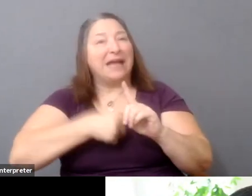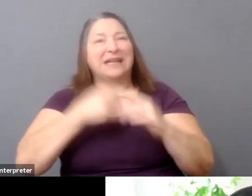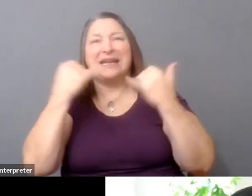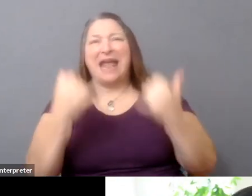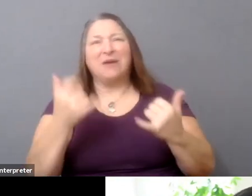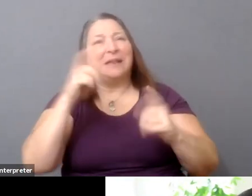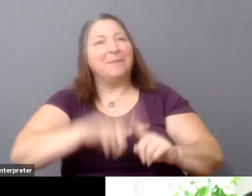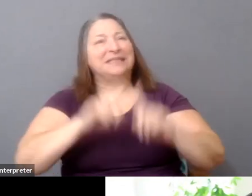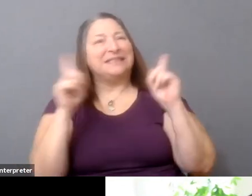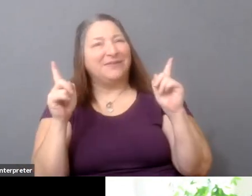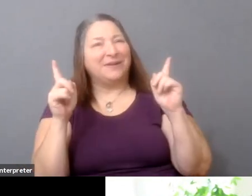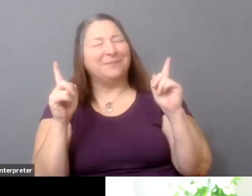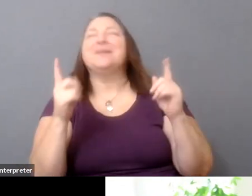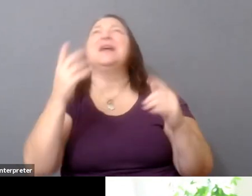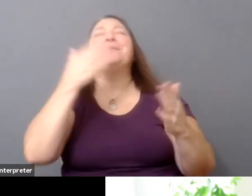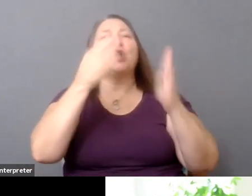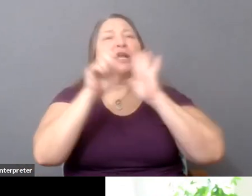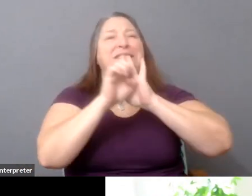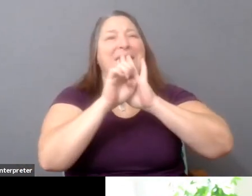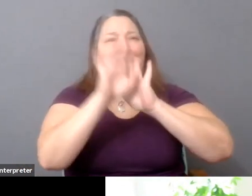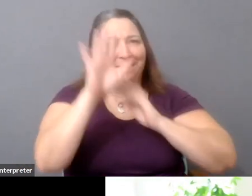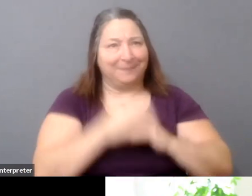Like, I think the cleanest example might be that